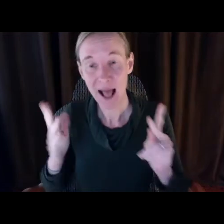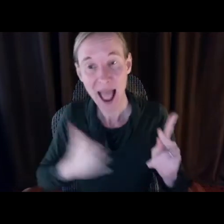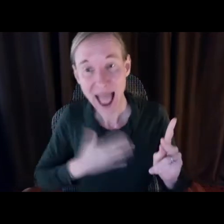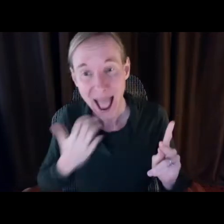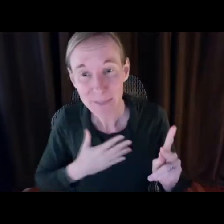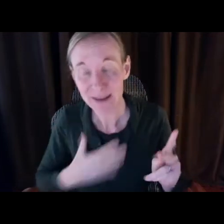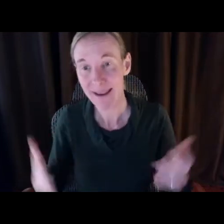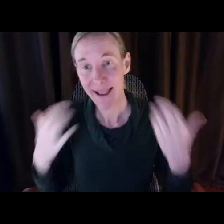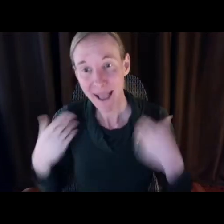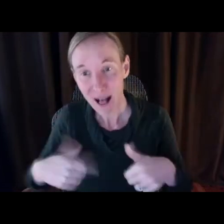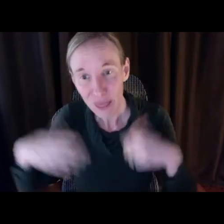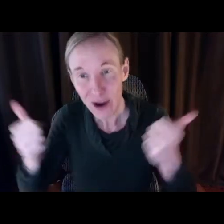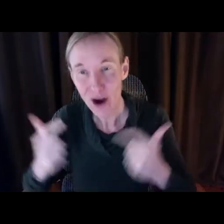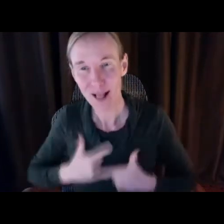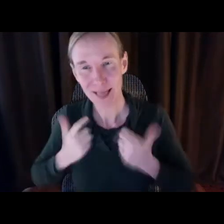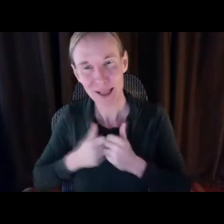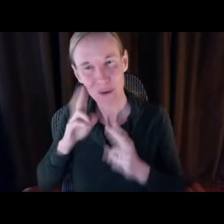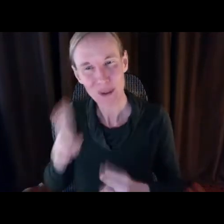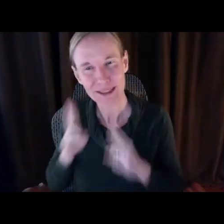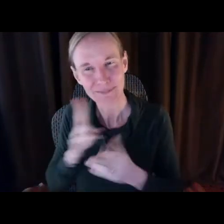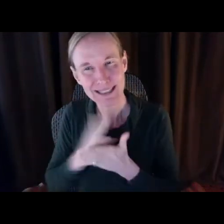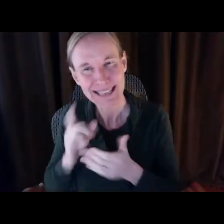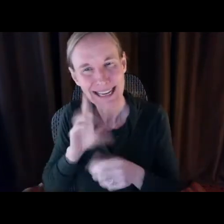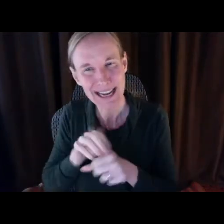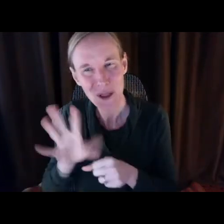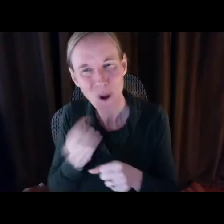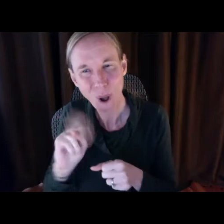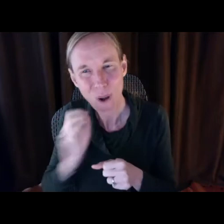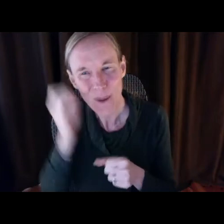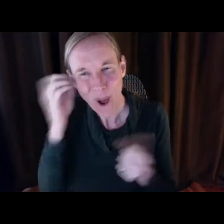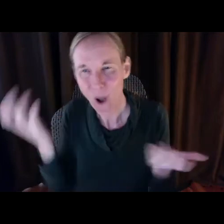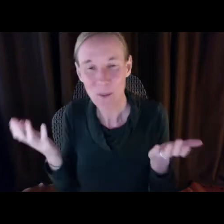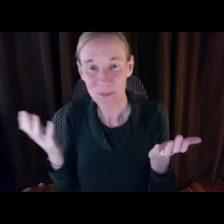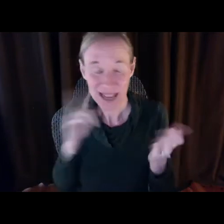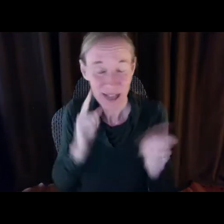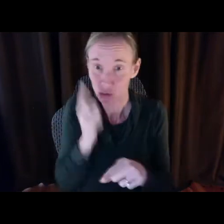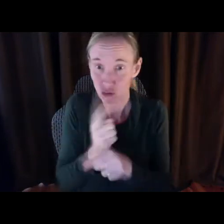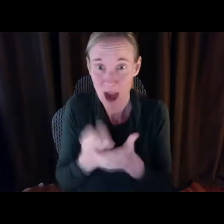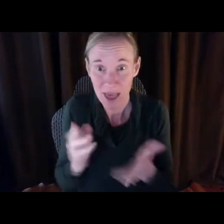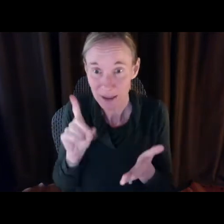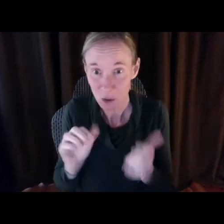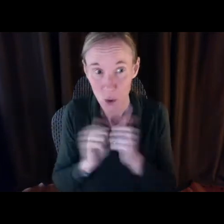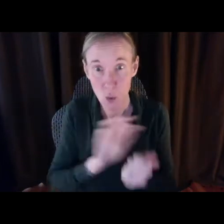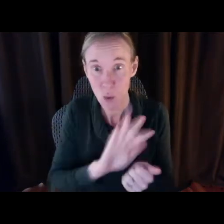And to top it off we have tens of thousands of people who are happier and healthier living with dignity in their own